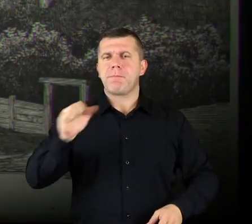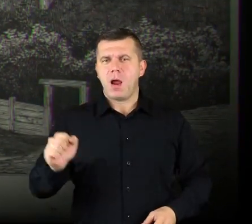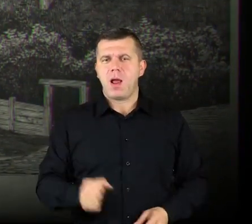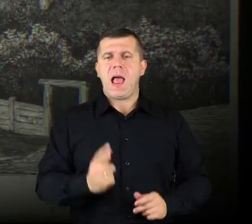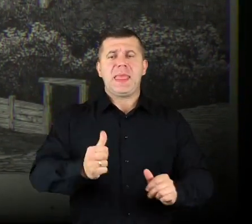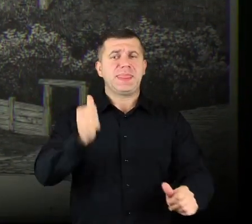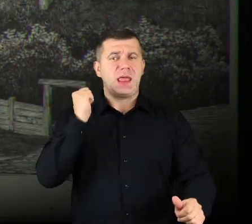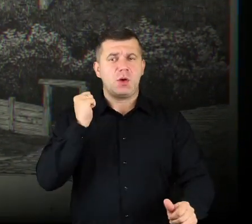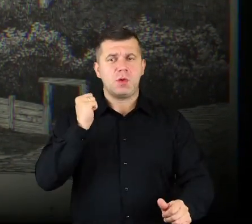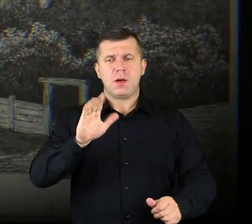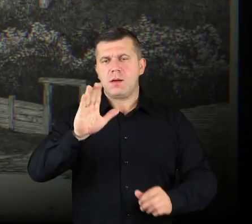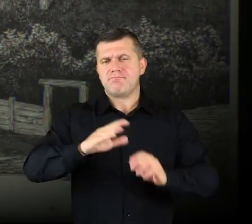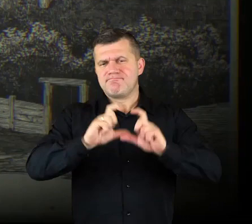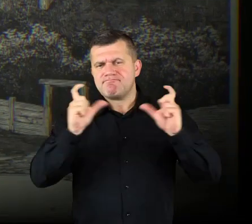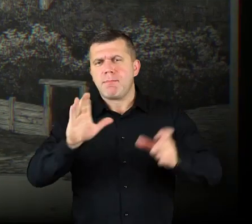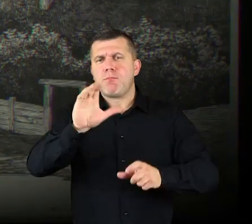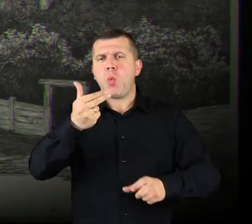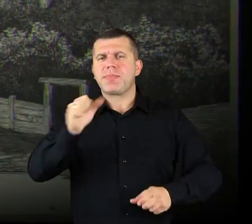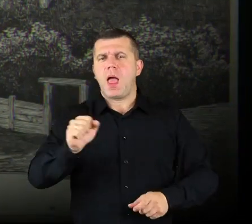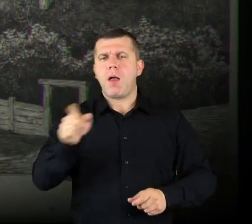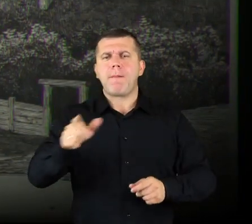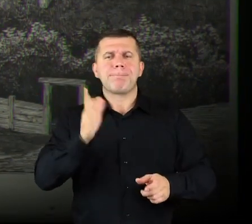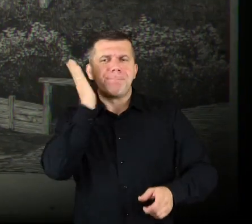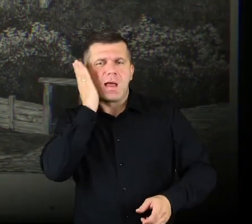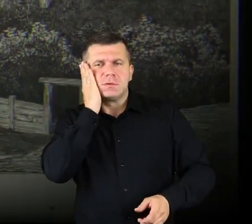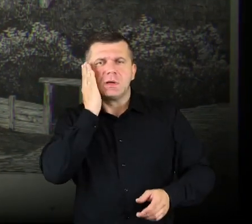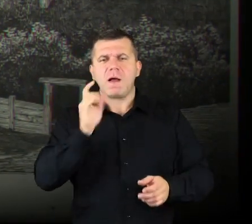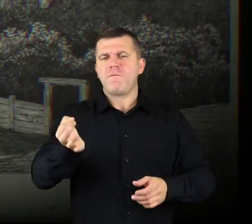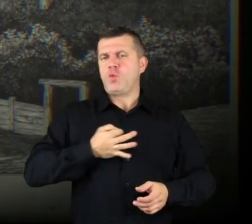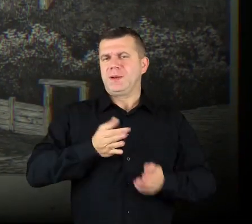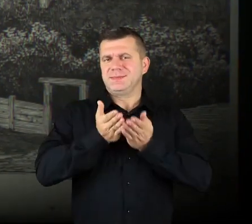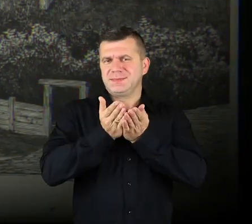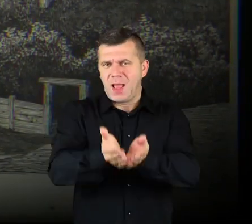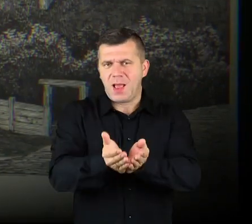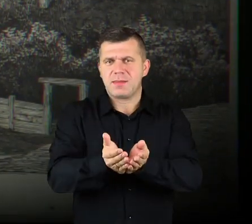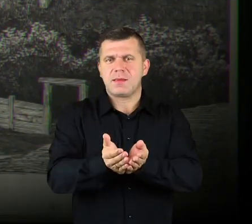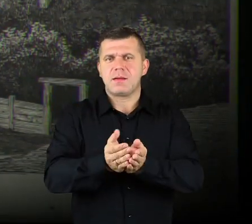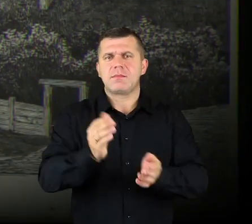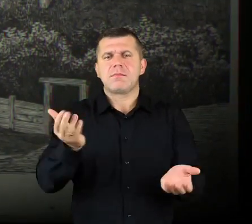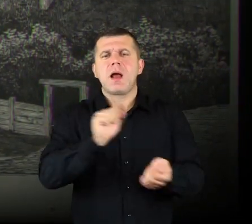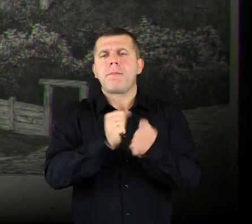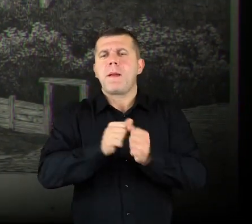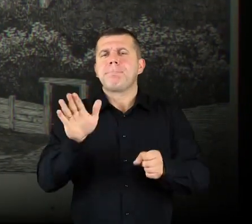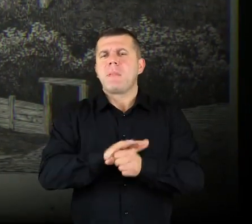and there was always “buda” at the stern that served as living quarters for the owner, or their proxy – a “szyper”.